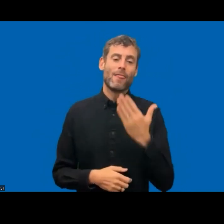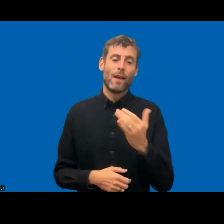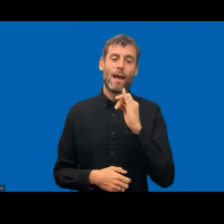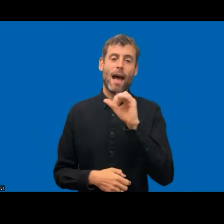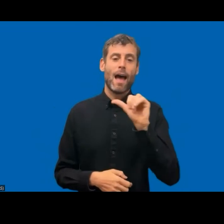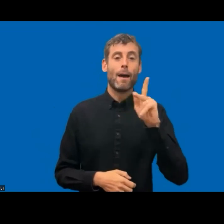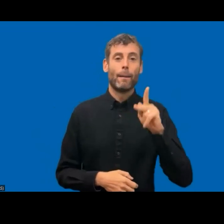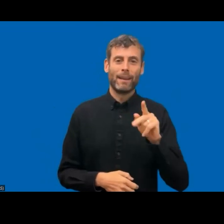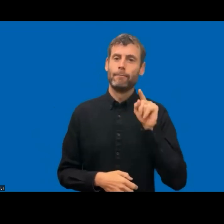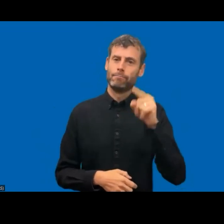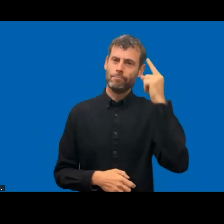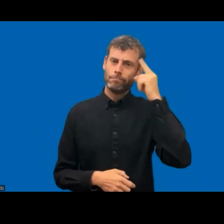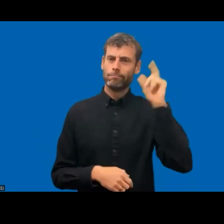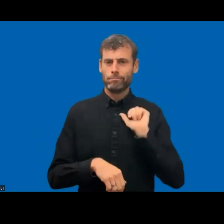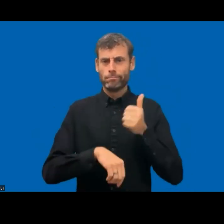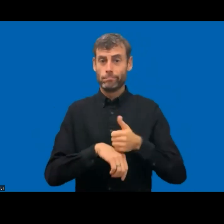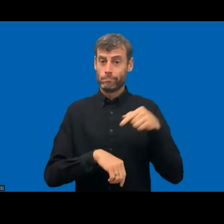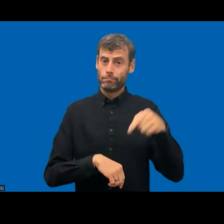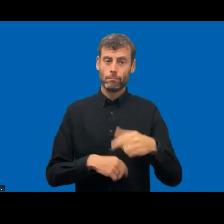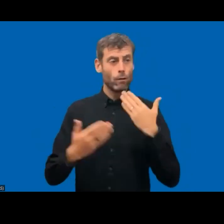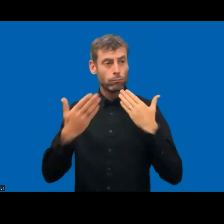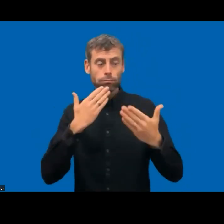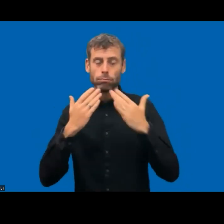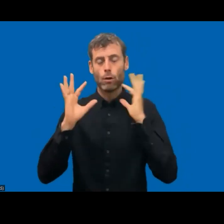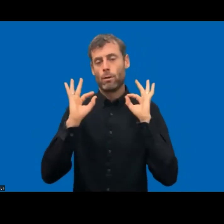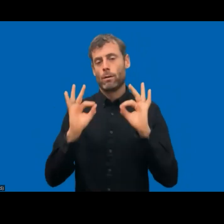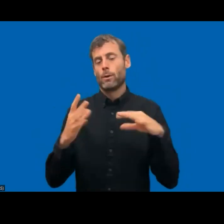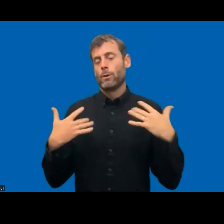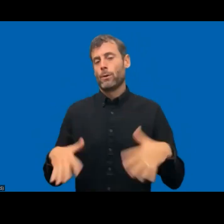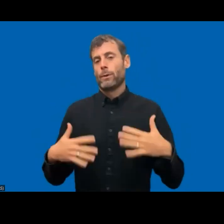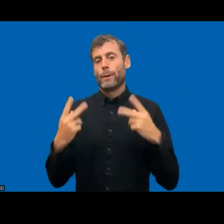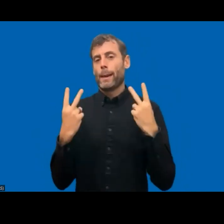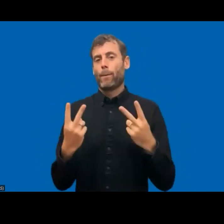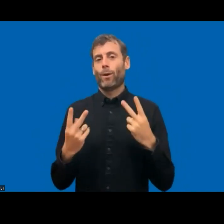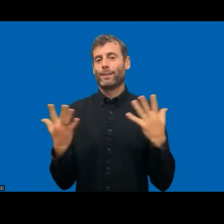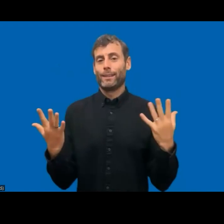event, this important celebration. Thank you all the accessibility experts that are present